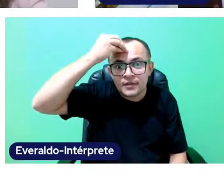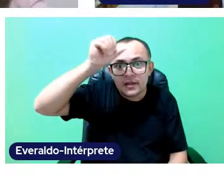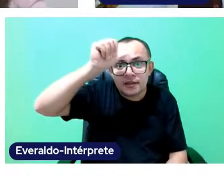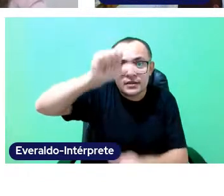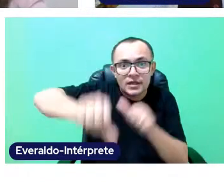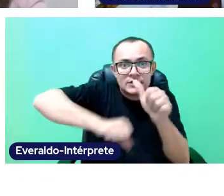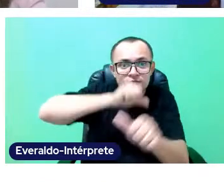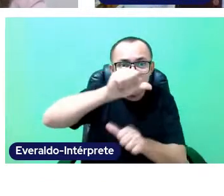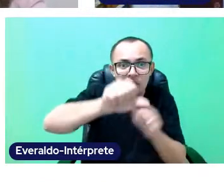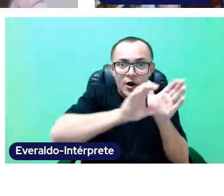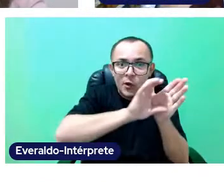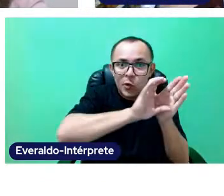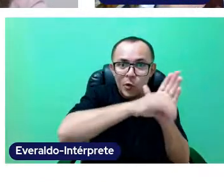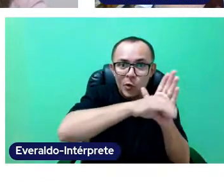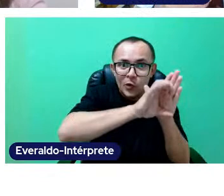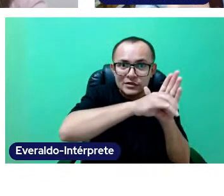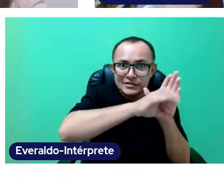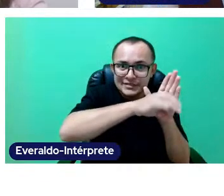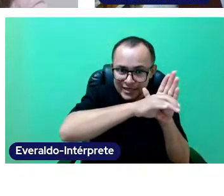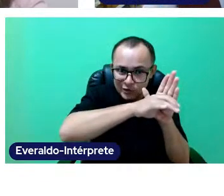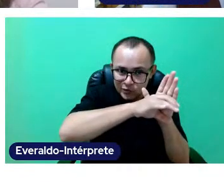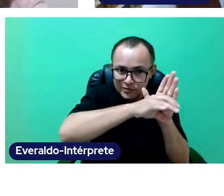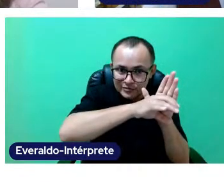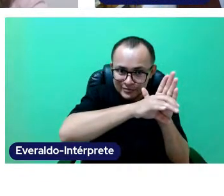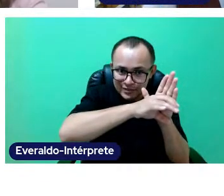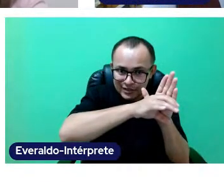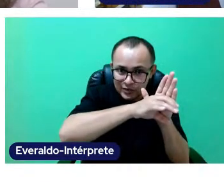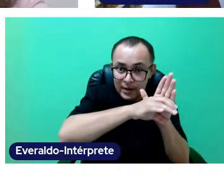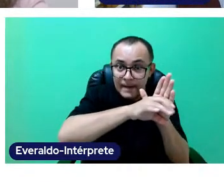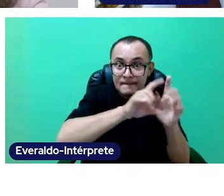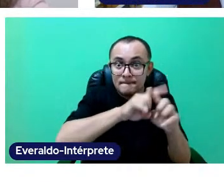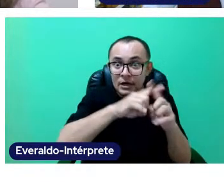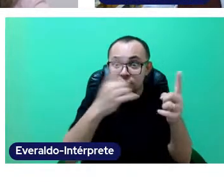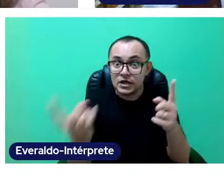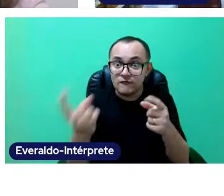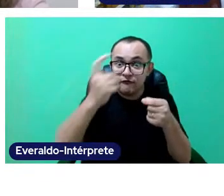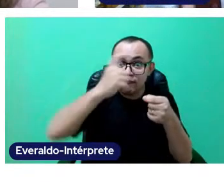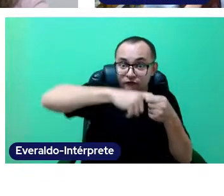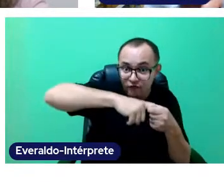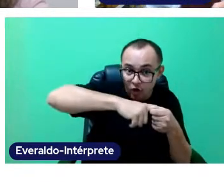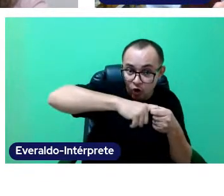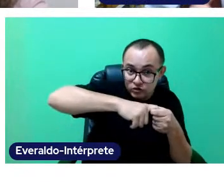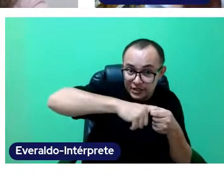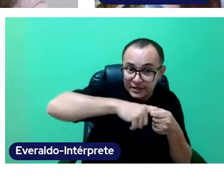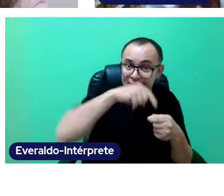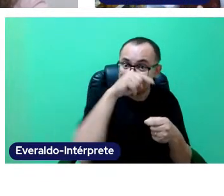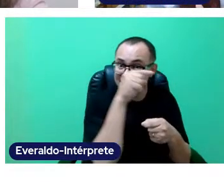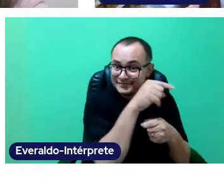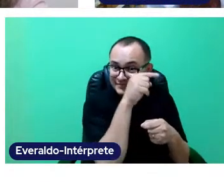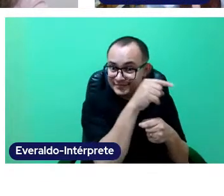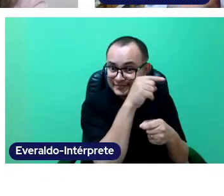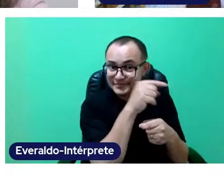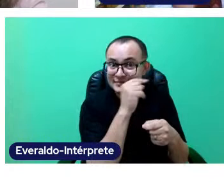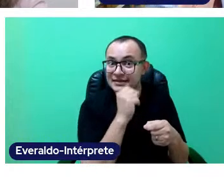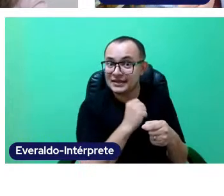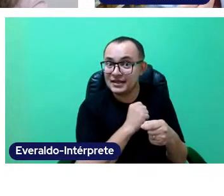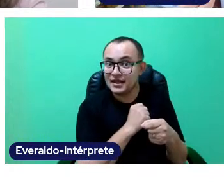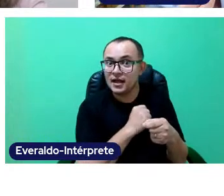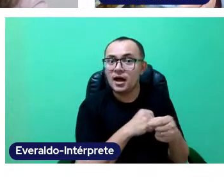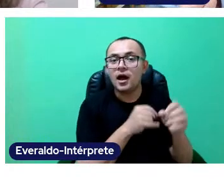so it can comeback to reality and the child may, what a beauty!, they have formulated a concept.